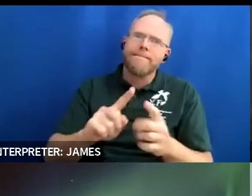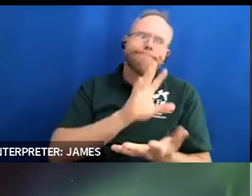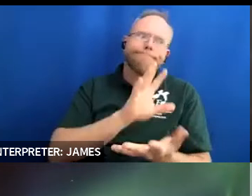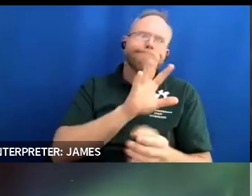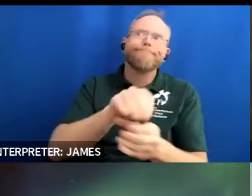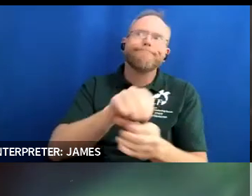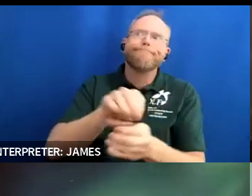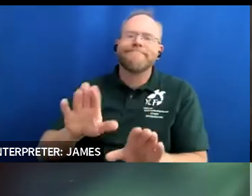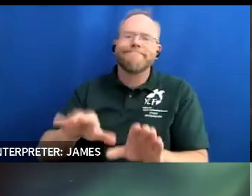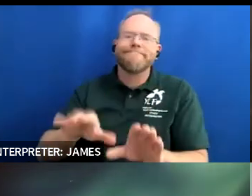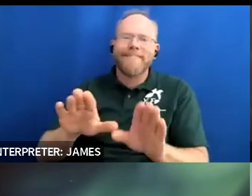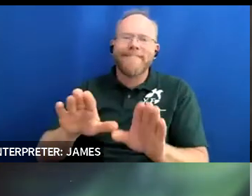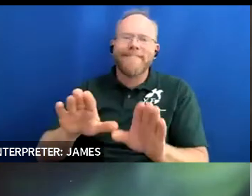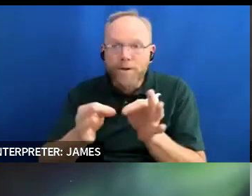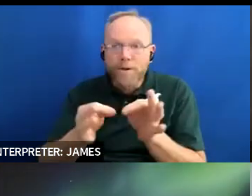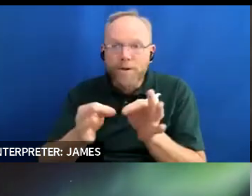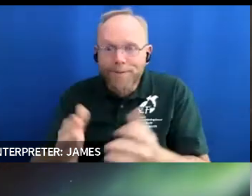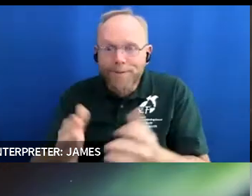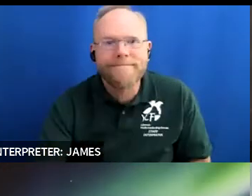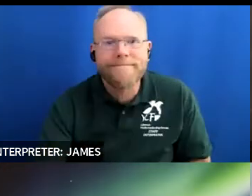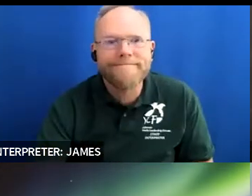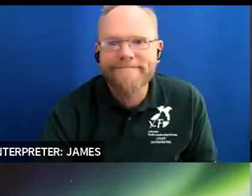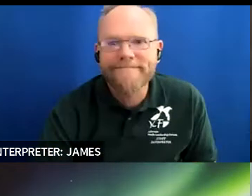all right you guys um and i'm also noticing that a lot of people are putting in the chat